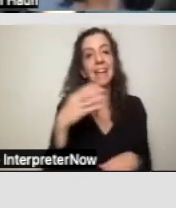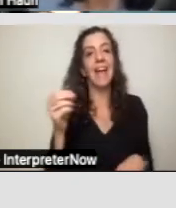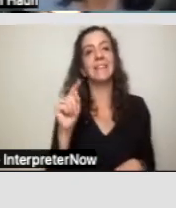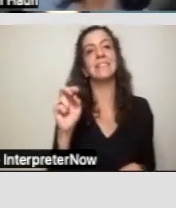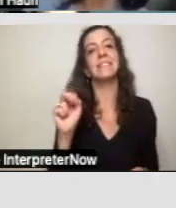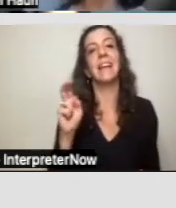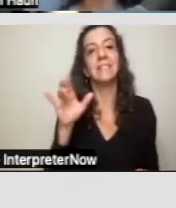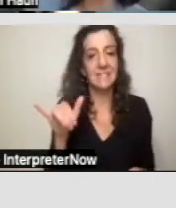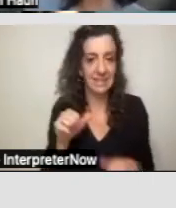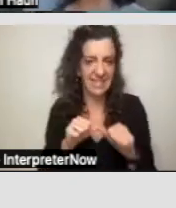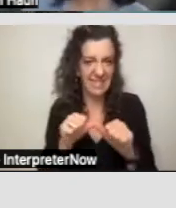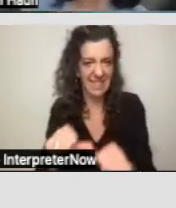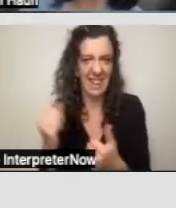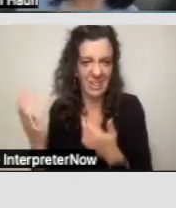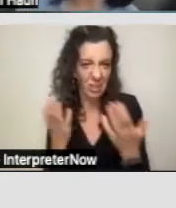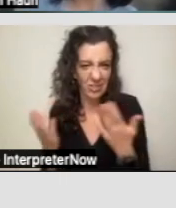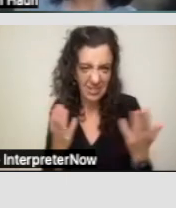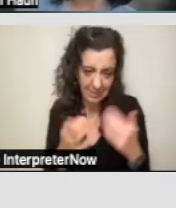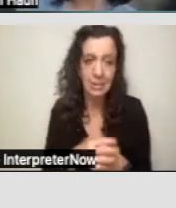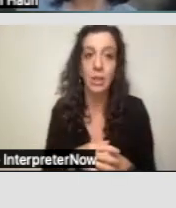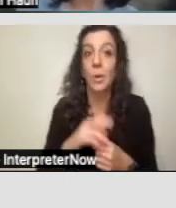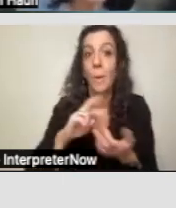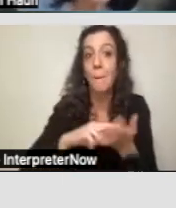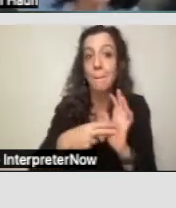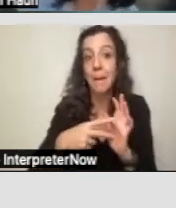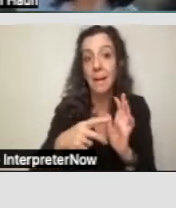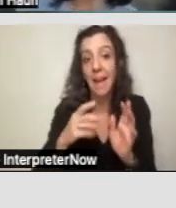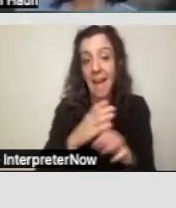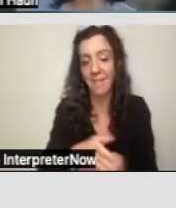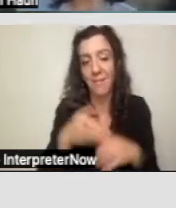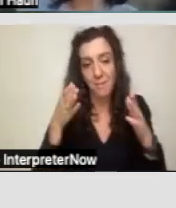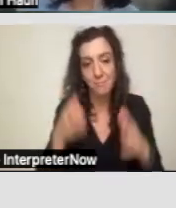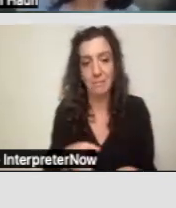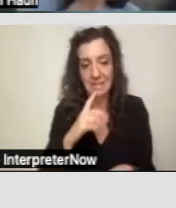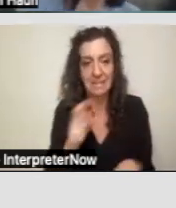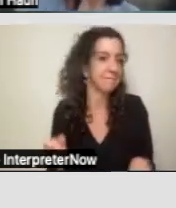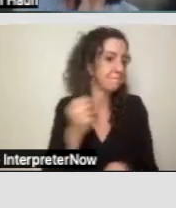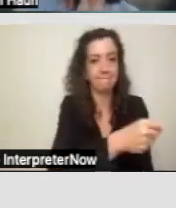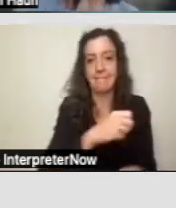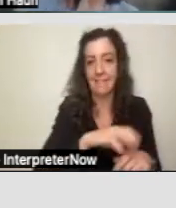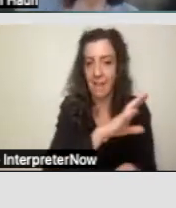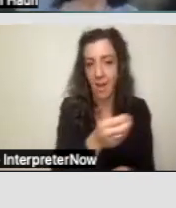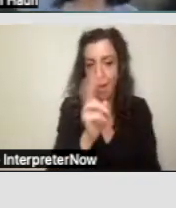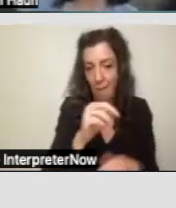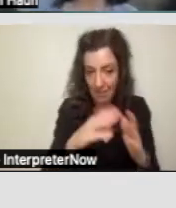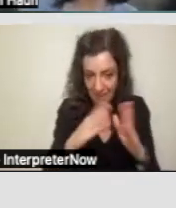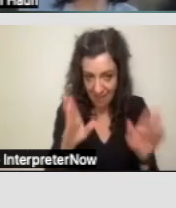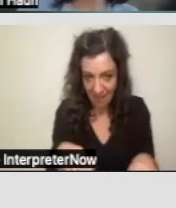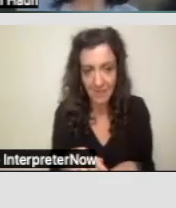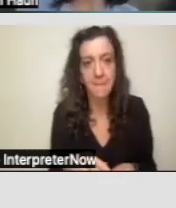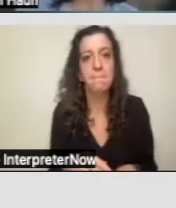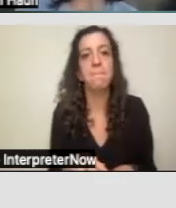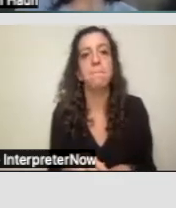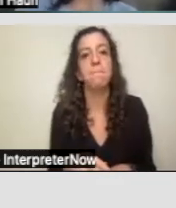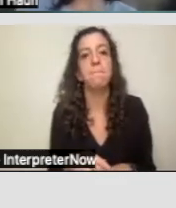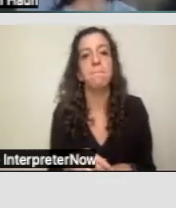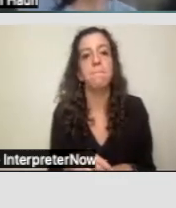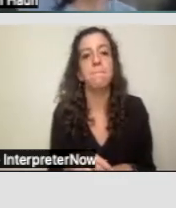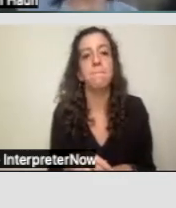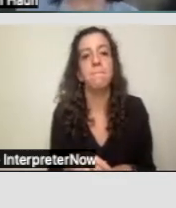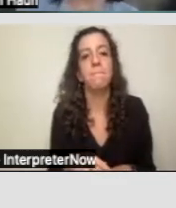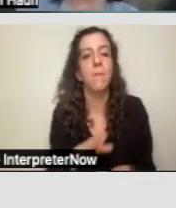So, once the person is in their own place, the provider can provide some ongoing support